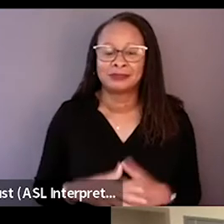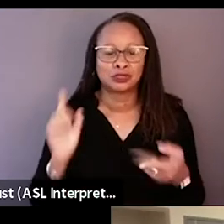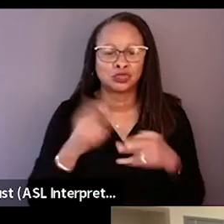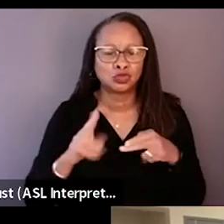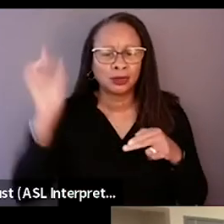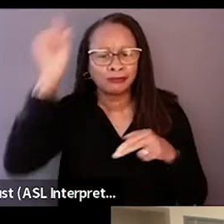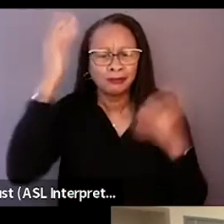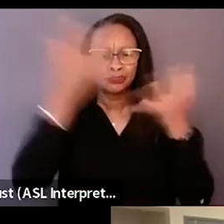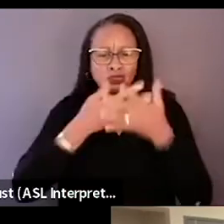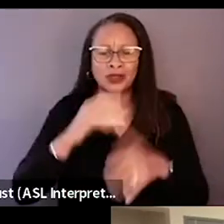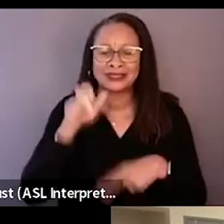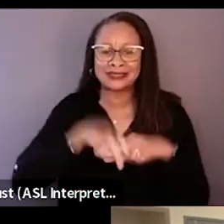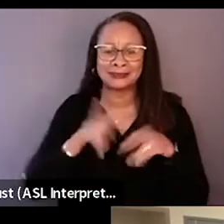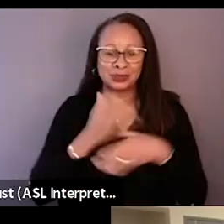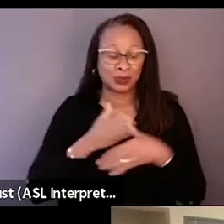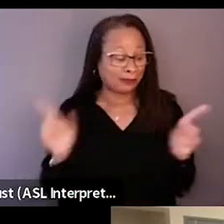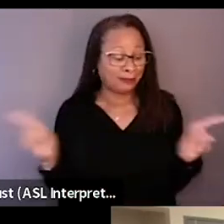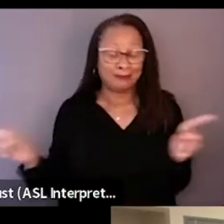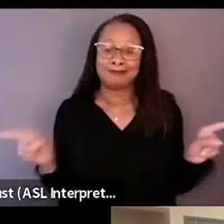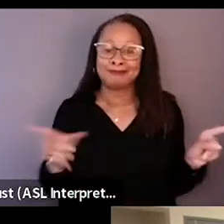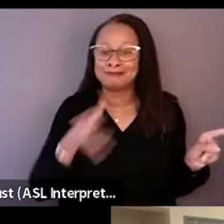and sit right between my daughter and my wife.